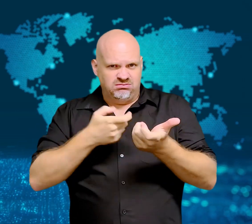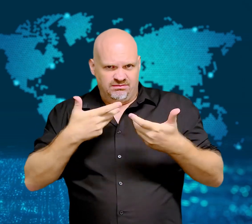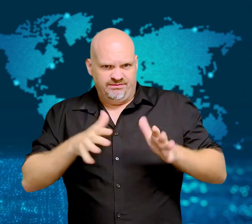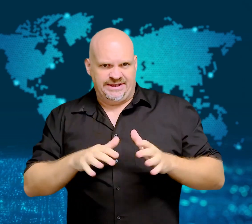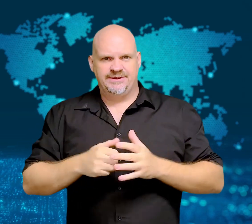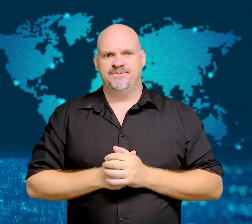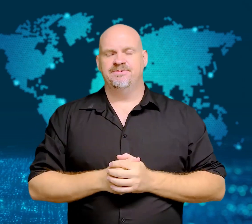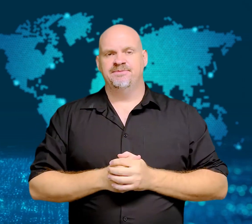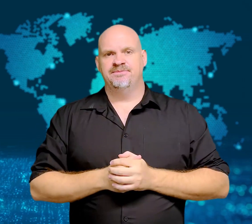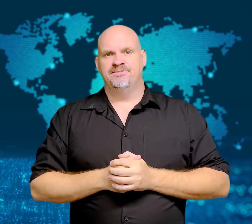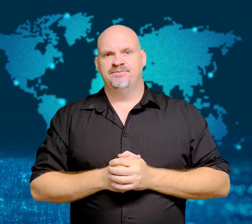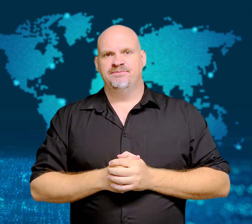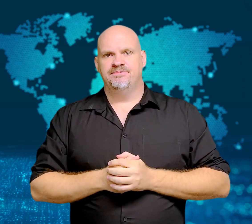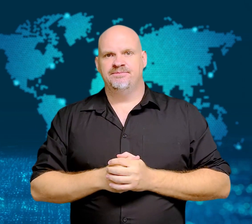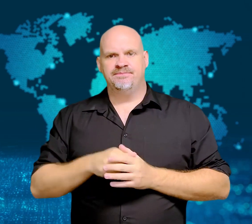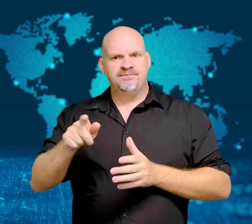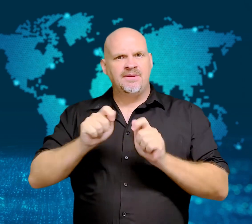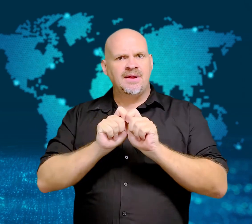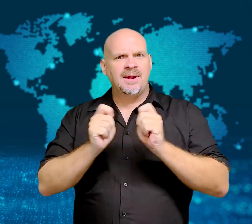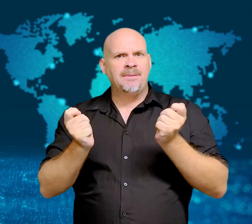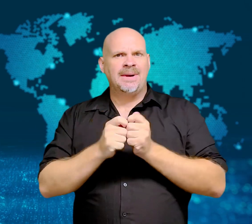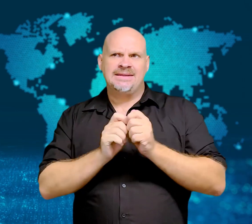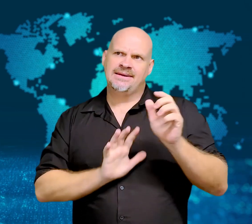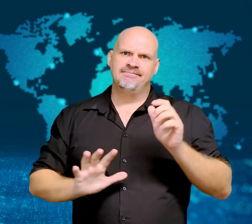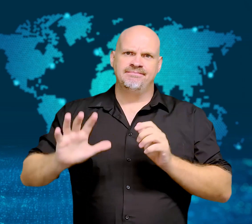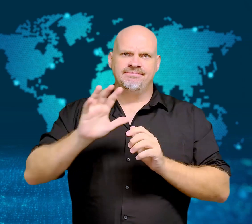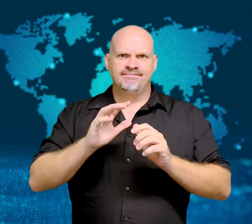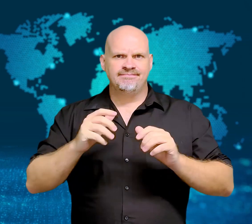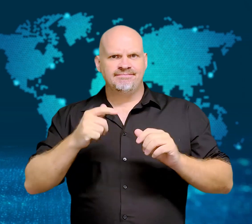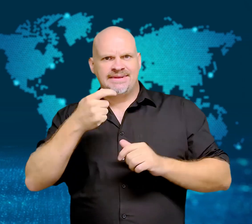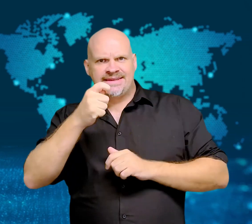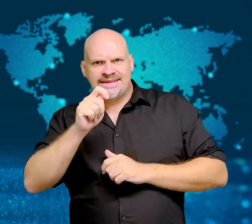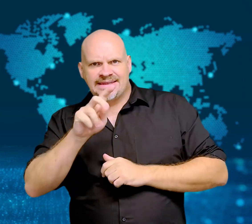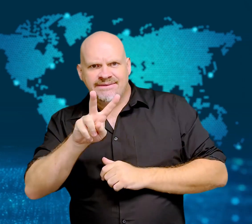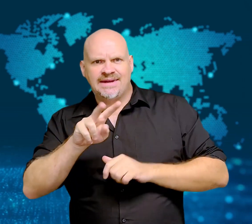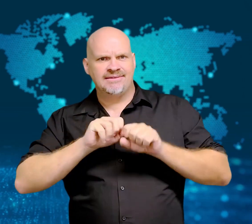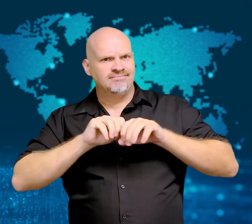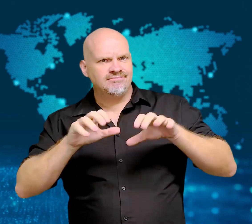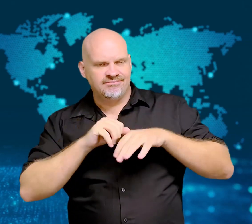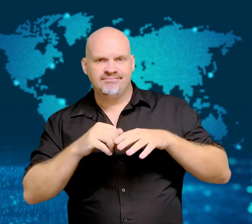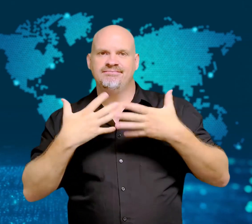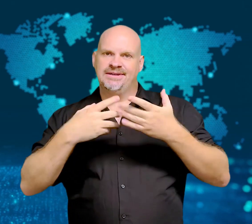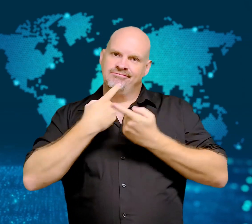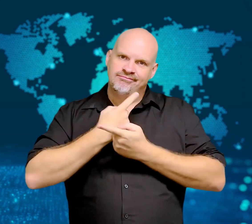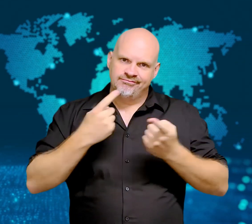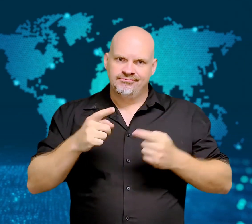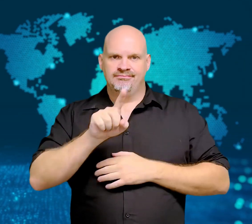Iranian forces have also opened fire on crowds.